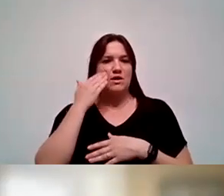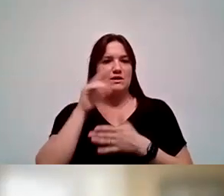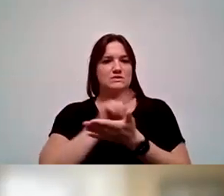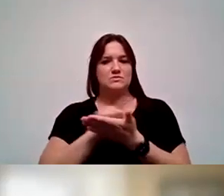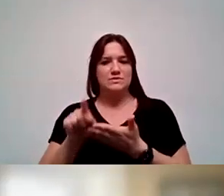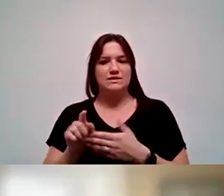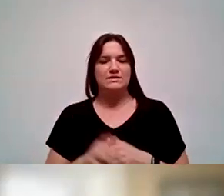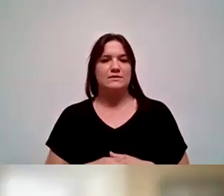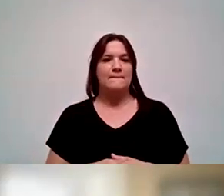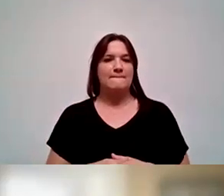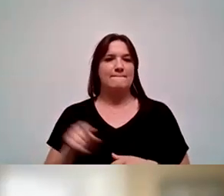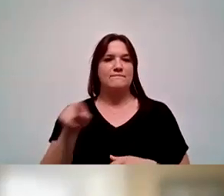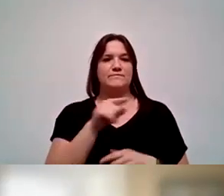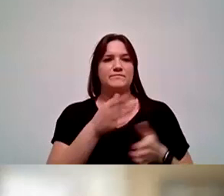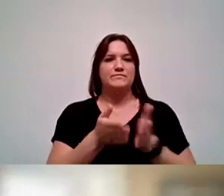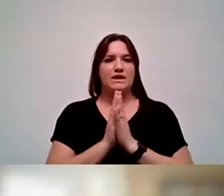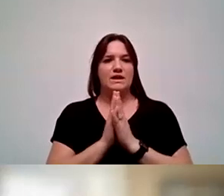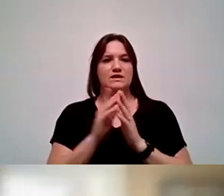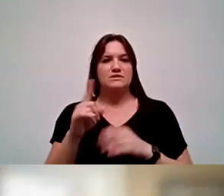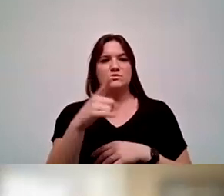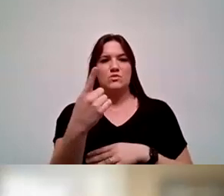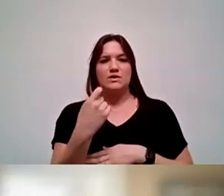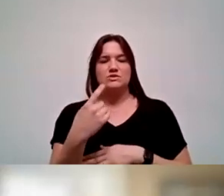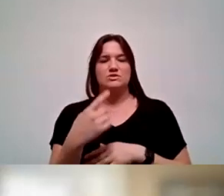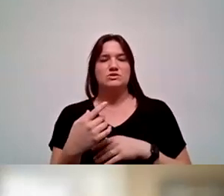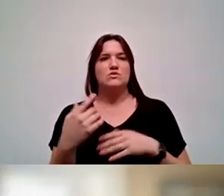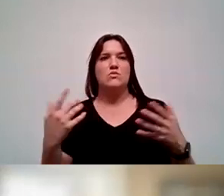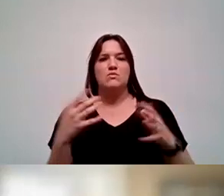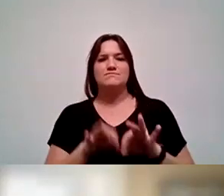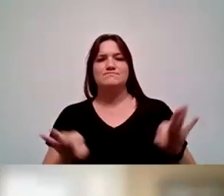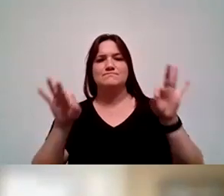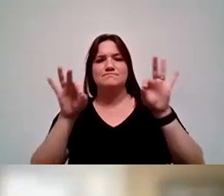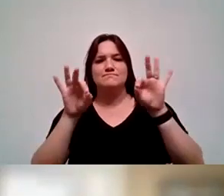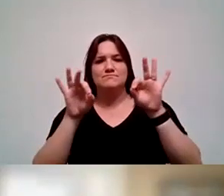And you asked the question about the importance of being an HSI.